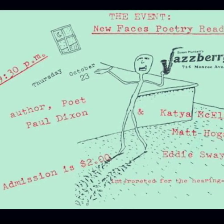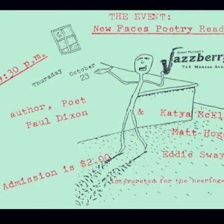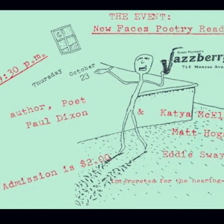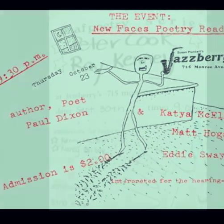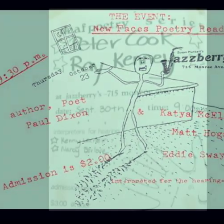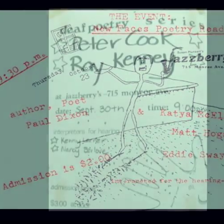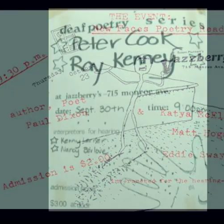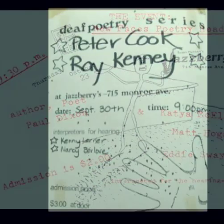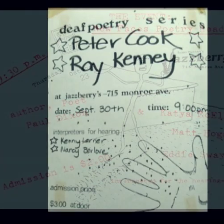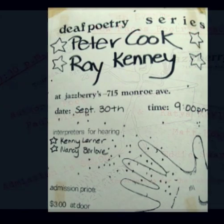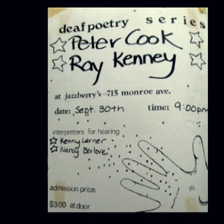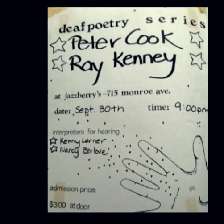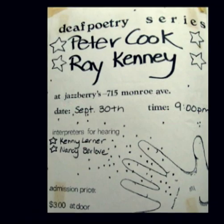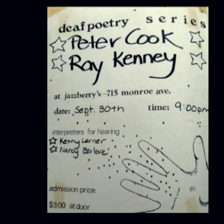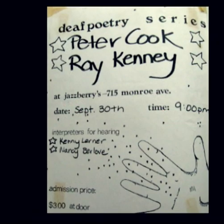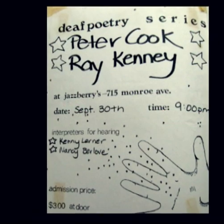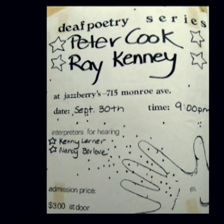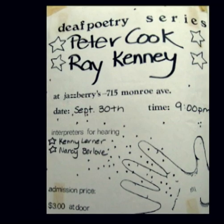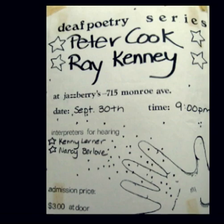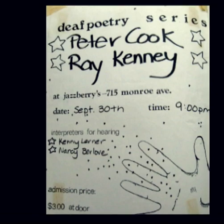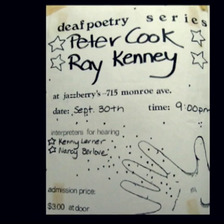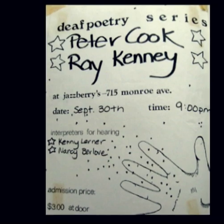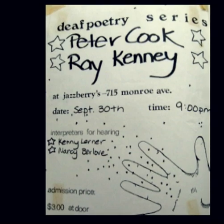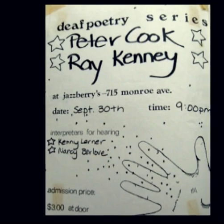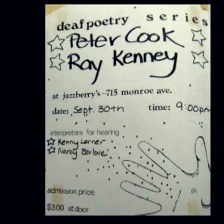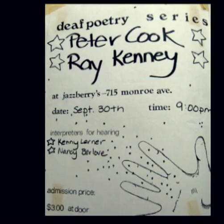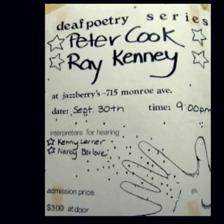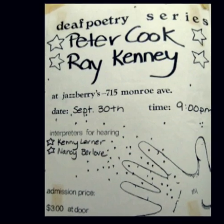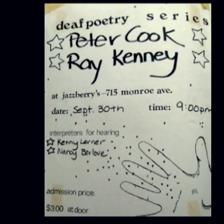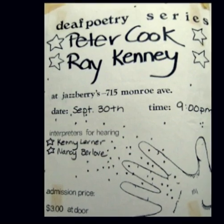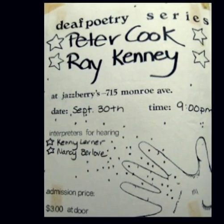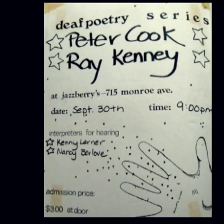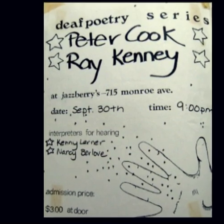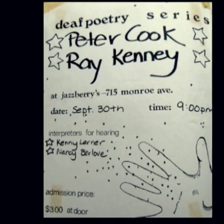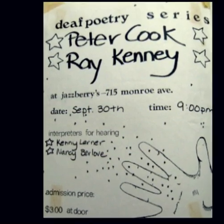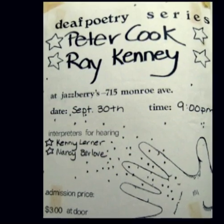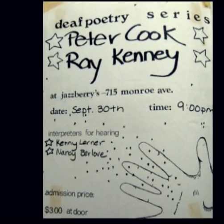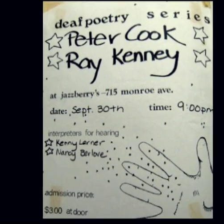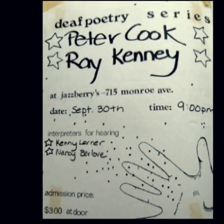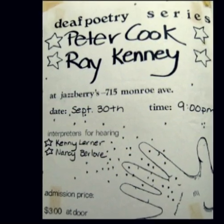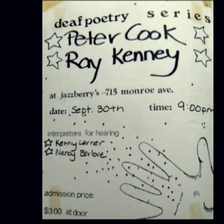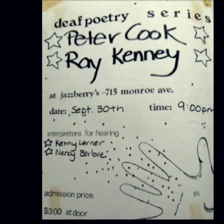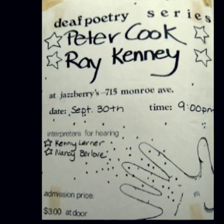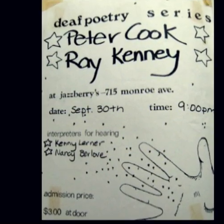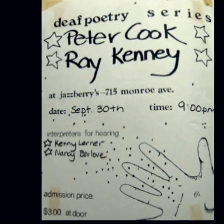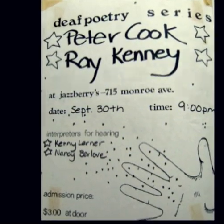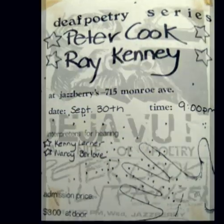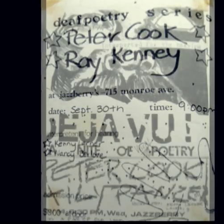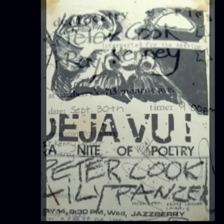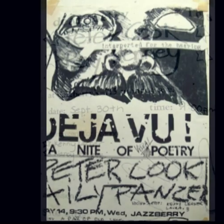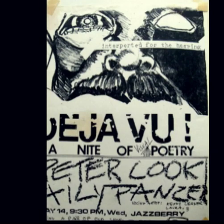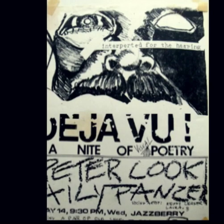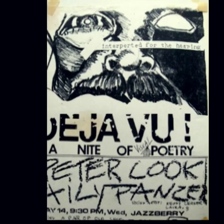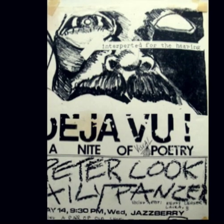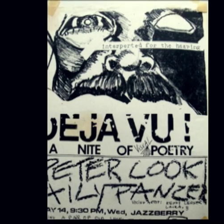And so, the Rochester poets, the circle I had become involved with initially here in town,